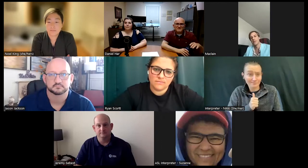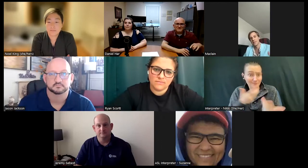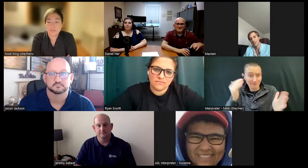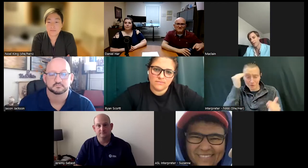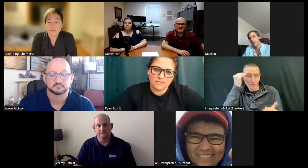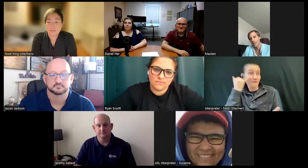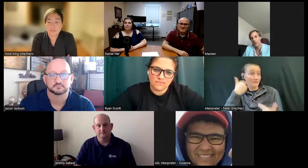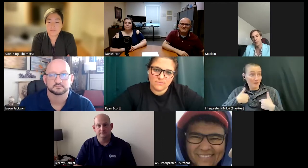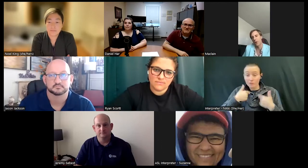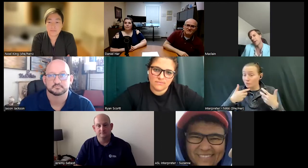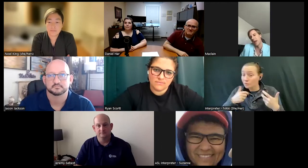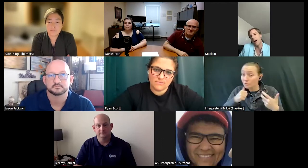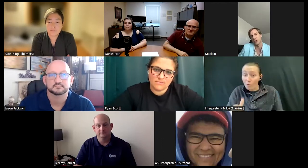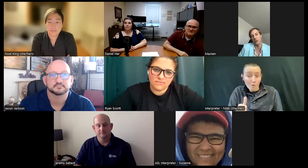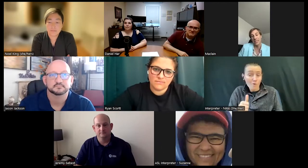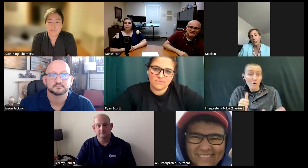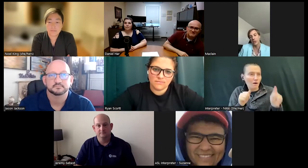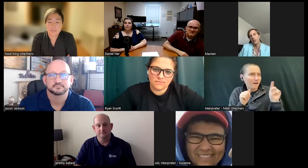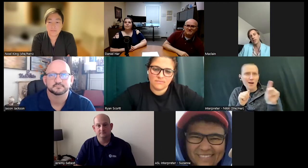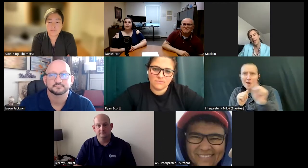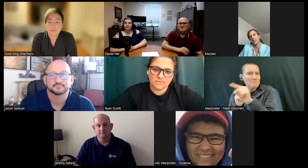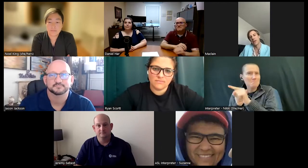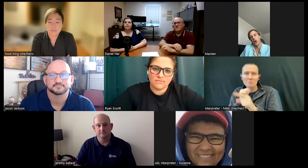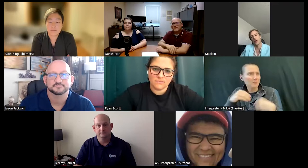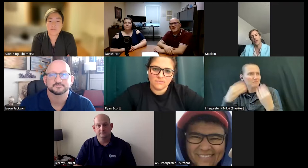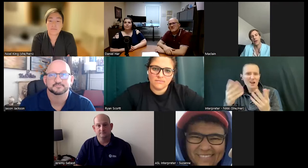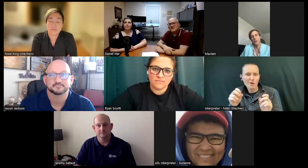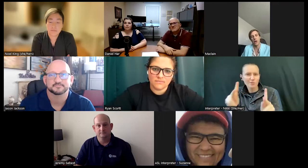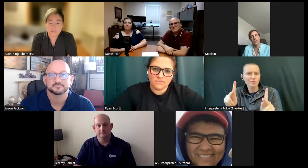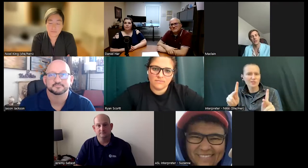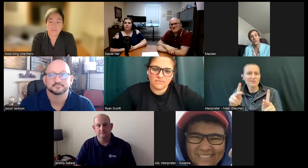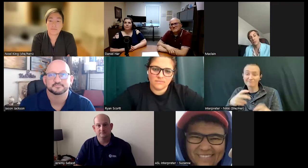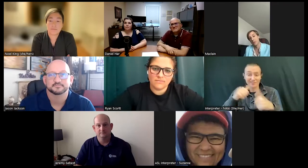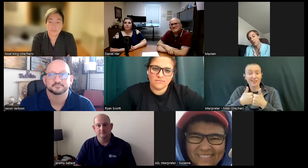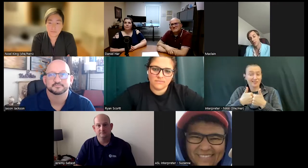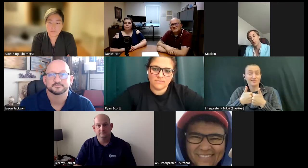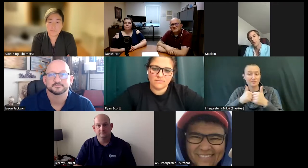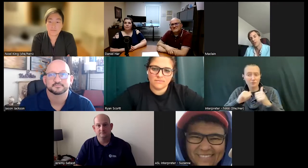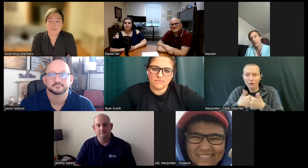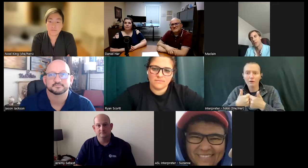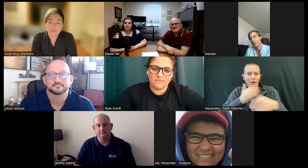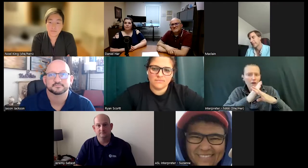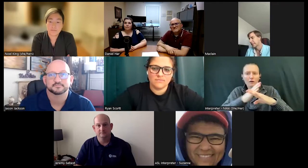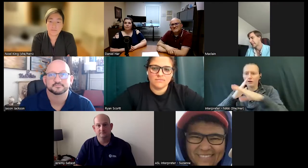it doesn't seem like a lot of other people are given that opportunity either and it's a very hard thing that we run into people don't listen to our concerns